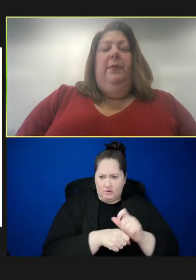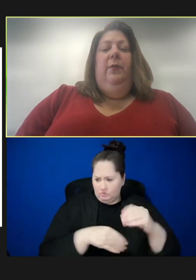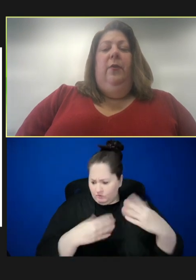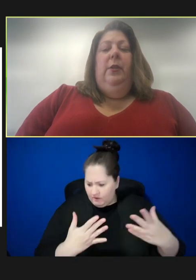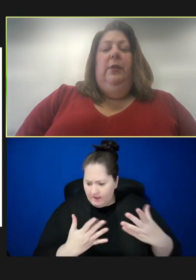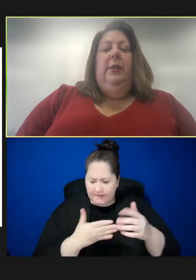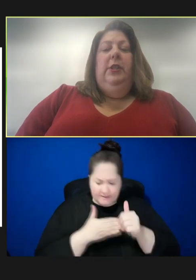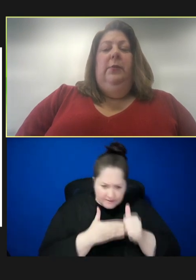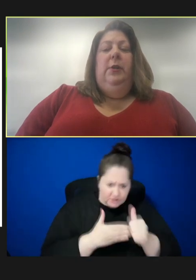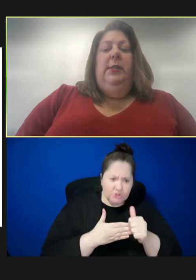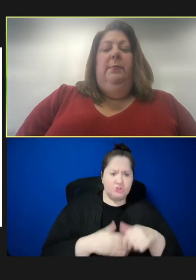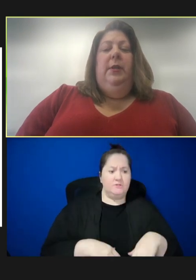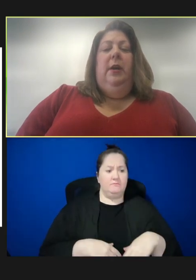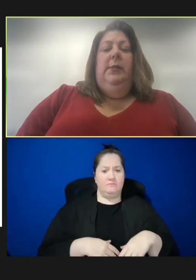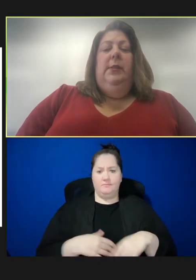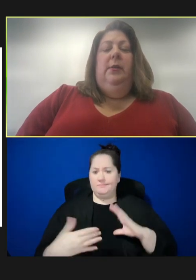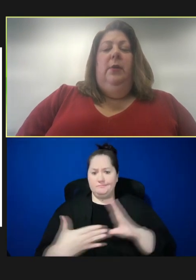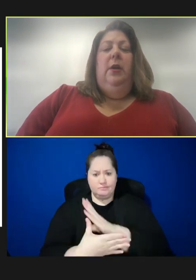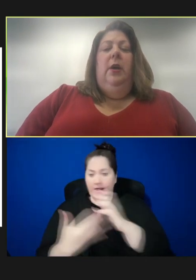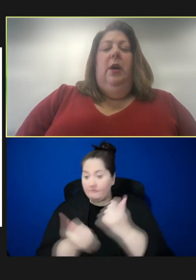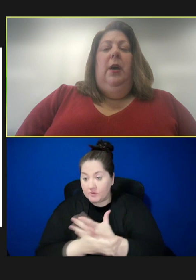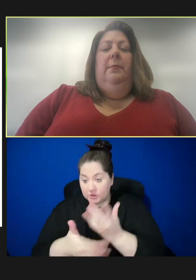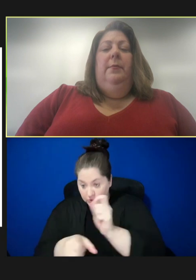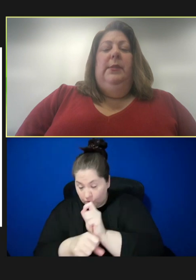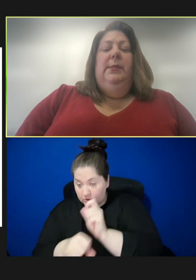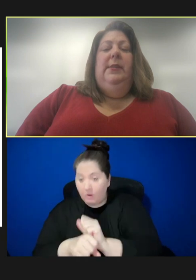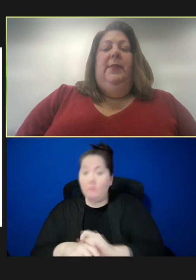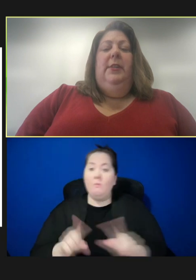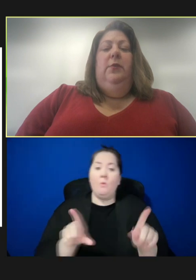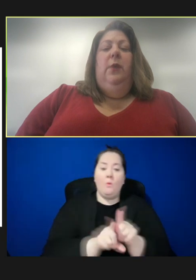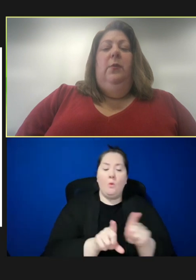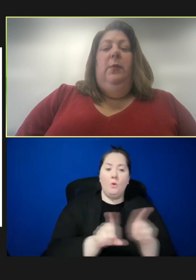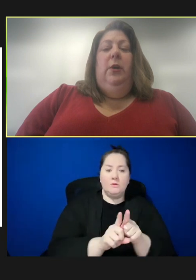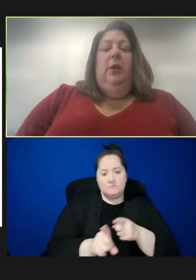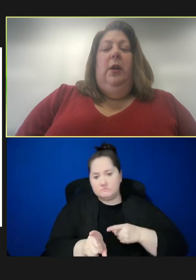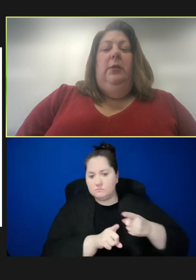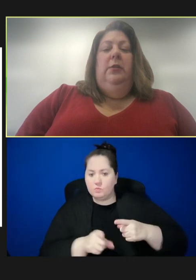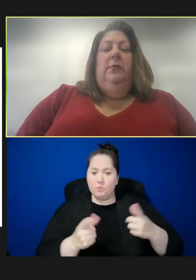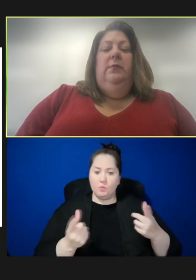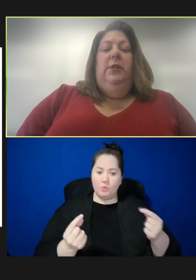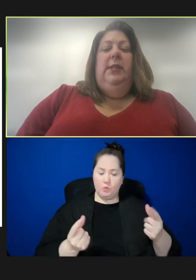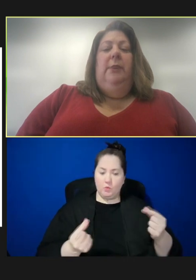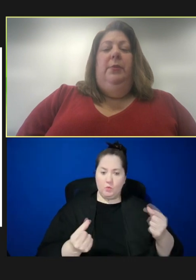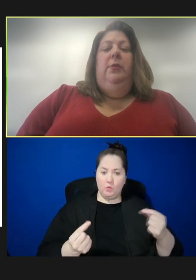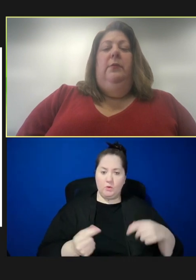portfolio that she works on, but also specific to what we work on, you know. For example,